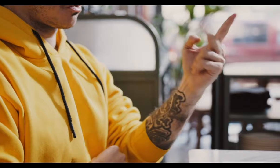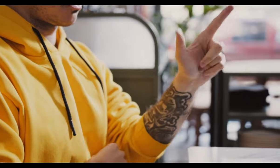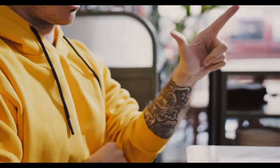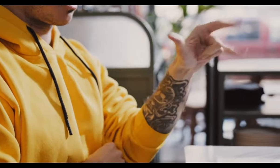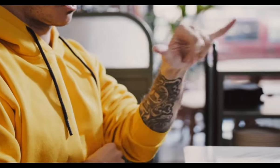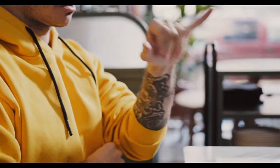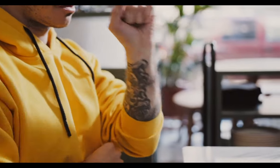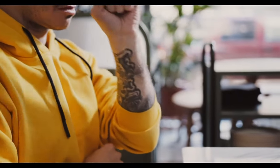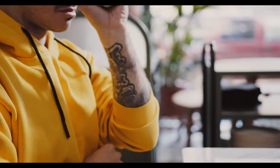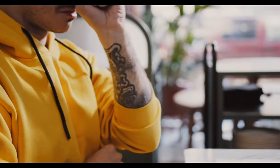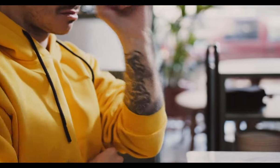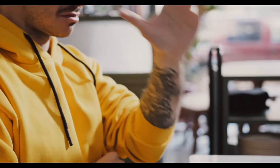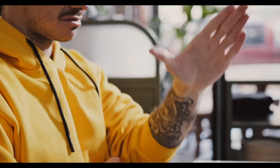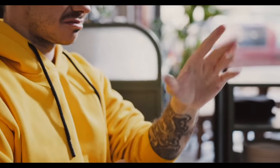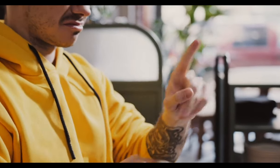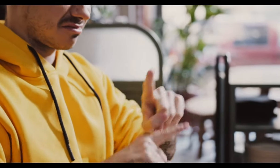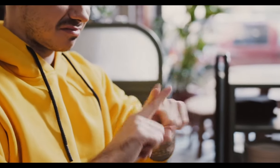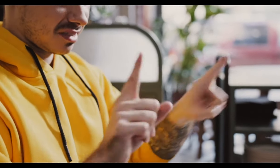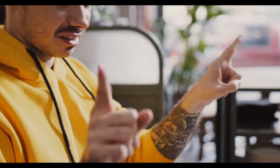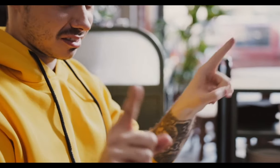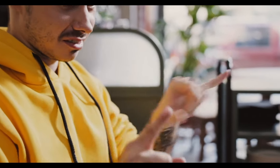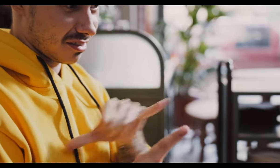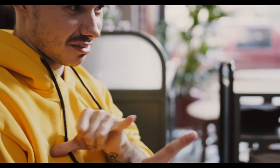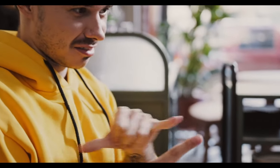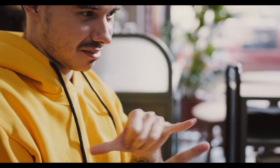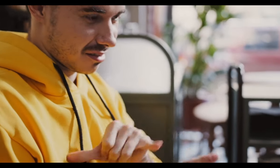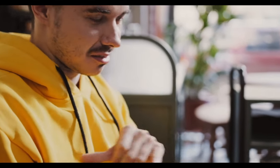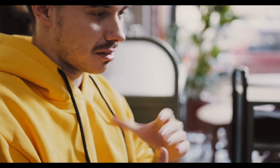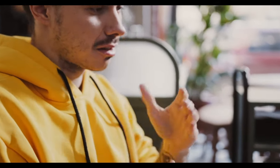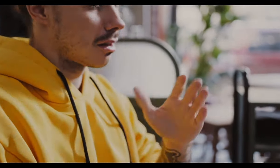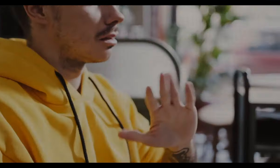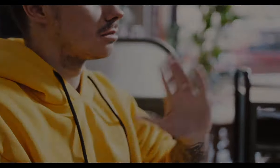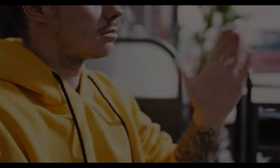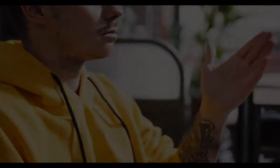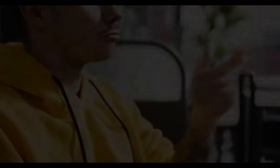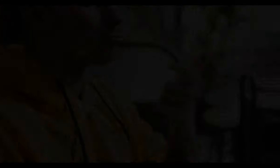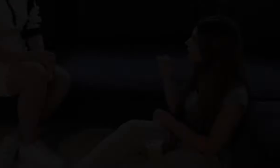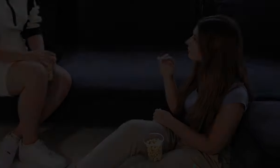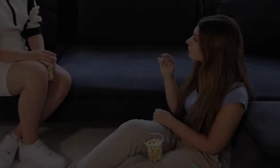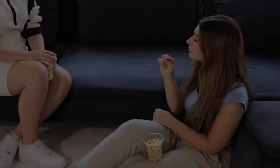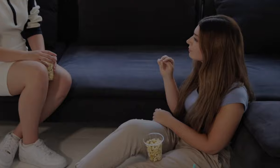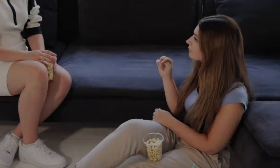inspiration for many, and his legacy is felt deeply within the global deaf community.